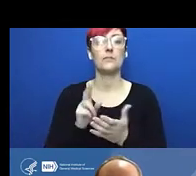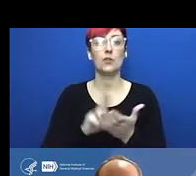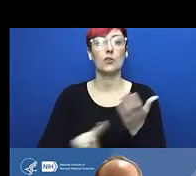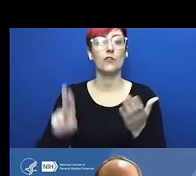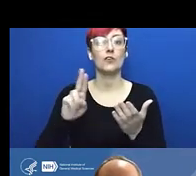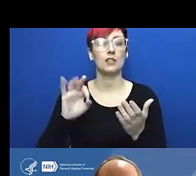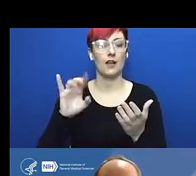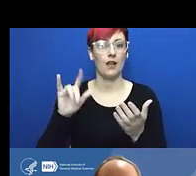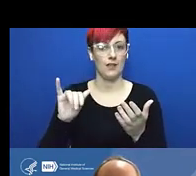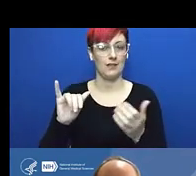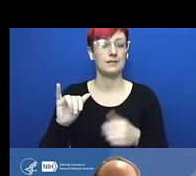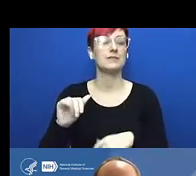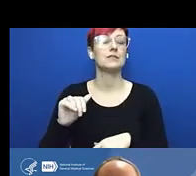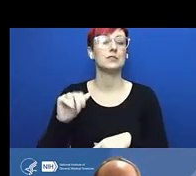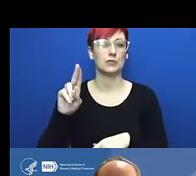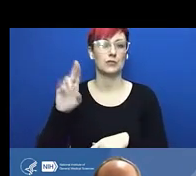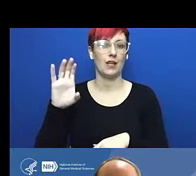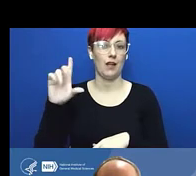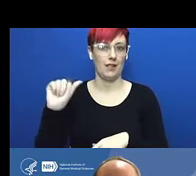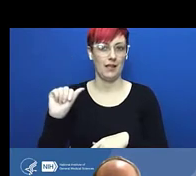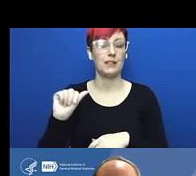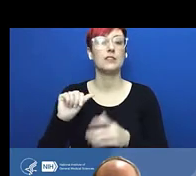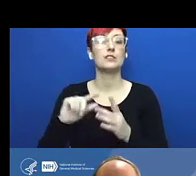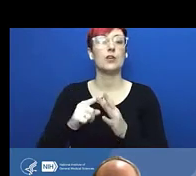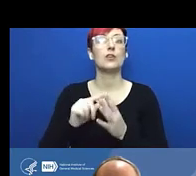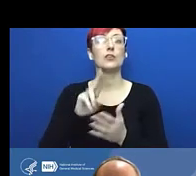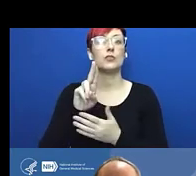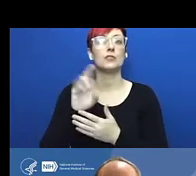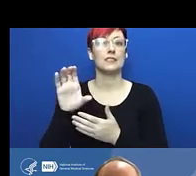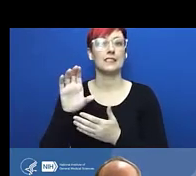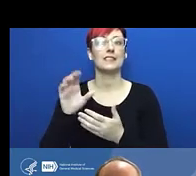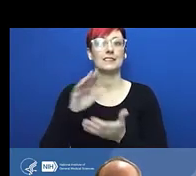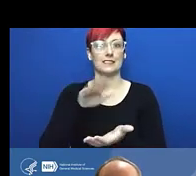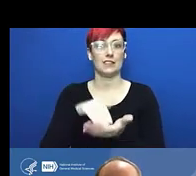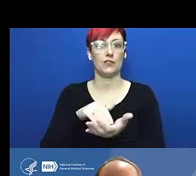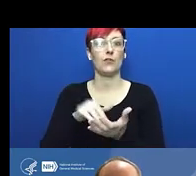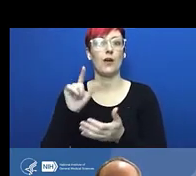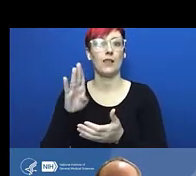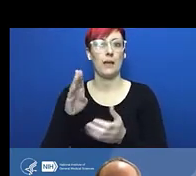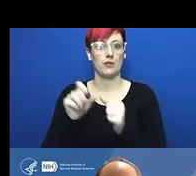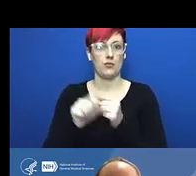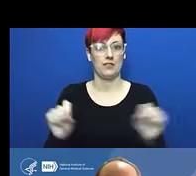Because you'll just see people kind of coming in in clumps, and that's how Zoom kind of brings them in, gradually.